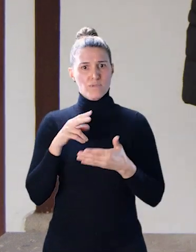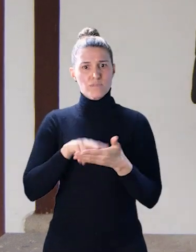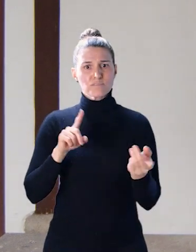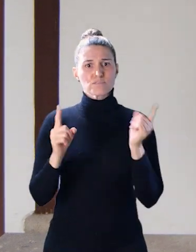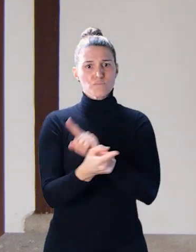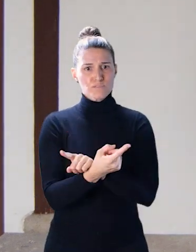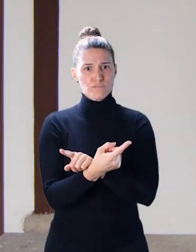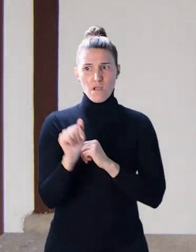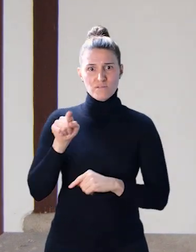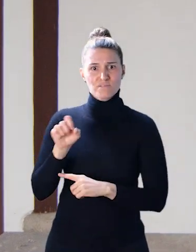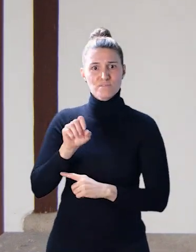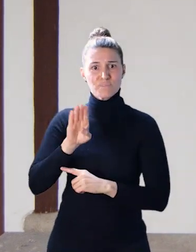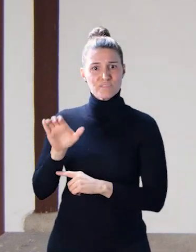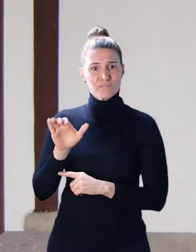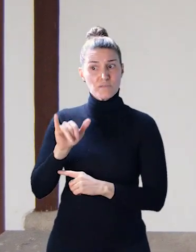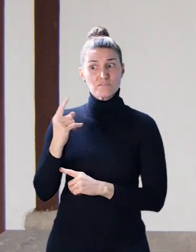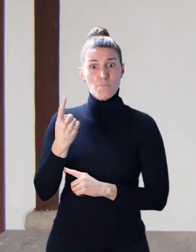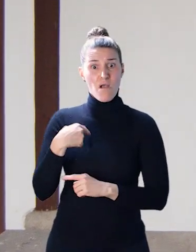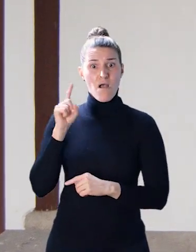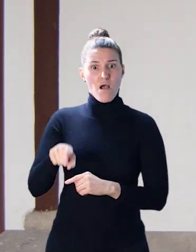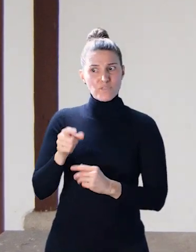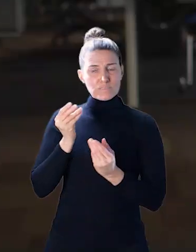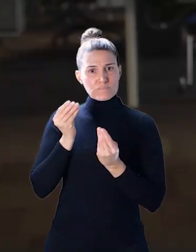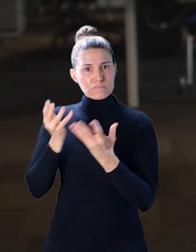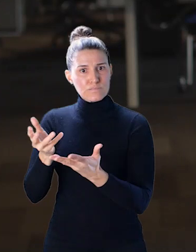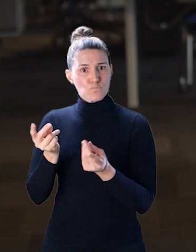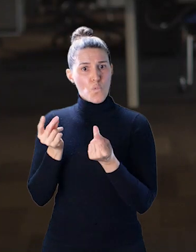Business BC. It wasn't something that I addressed straight away,